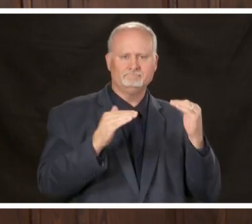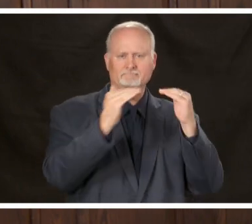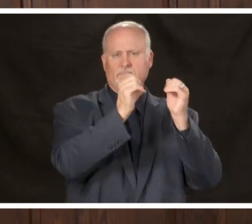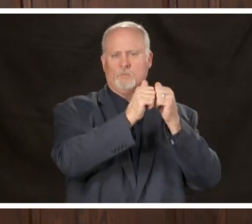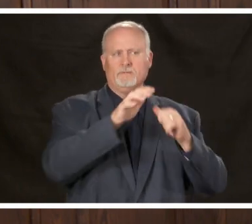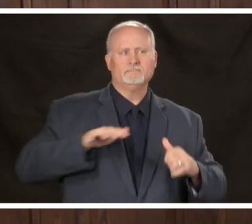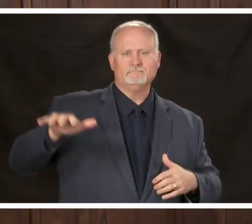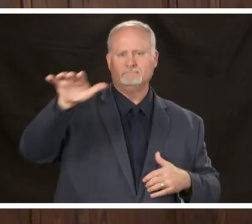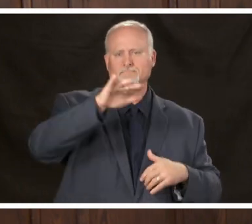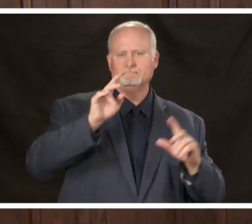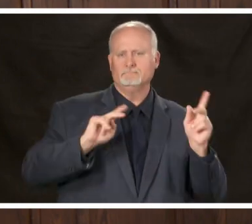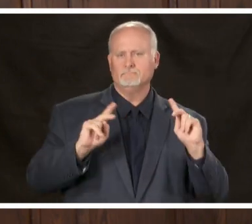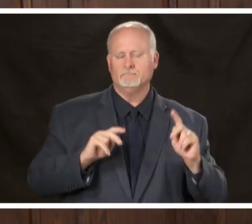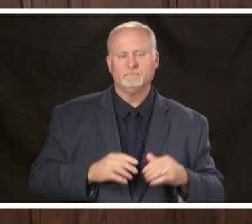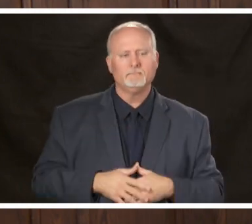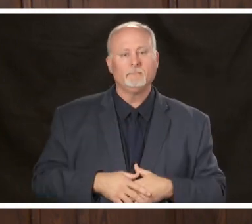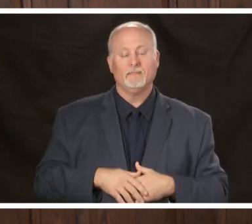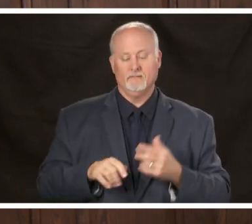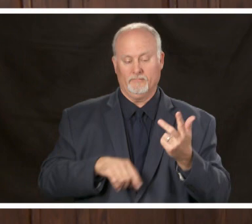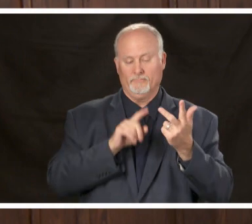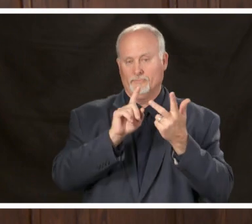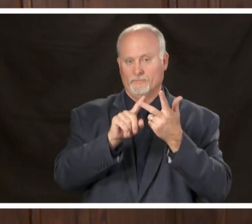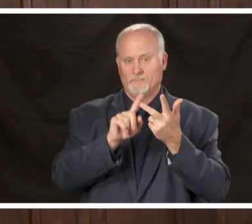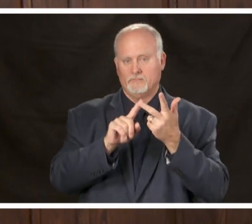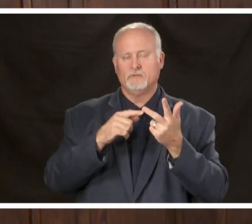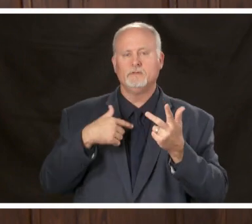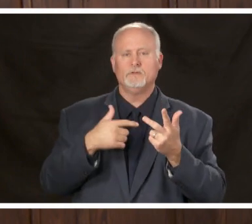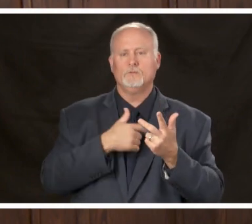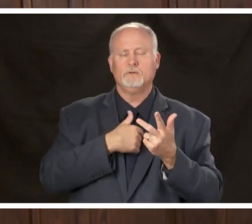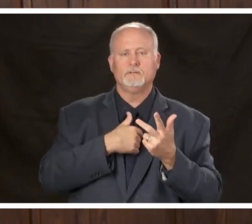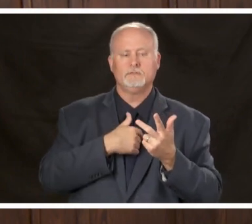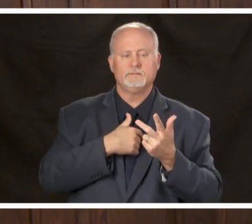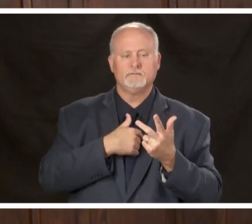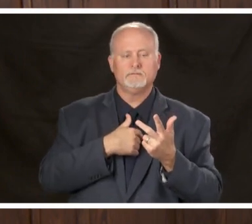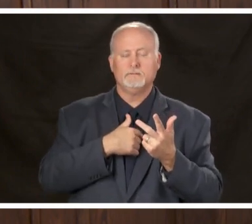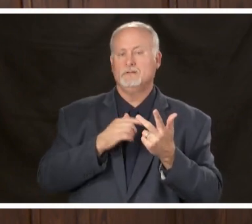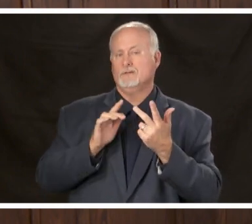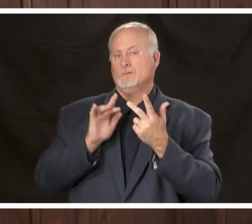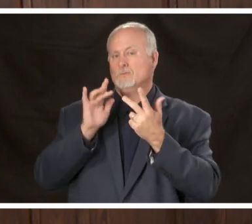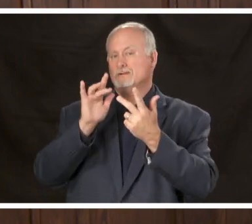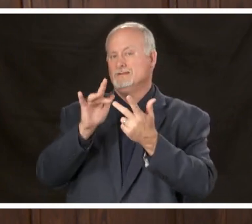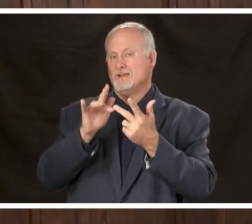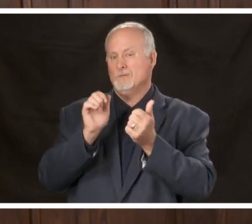area is just to make sure that we're in touch with the community itself and our